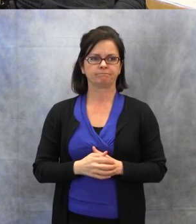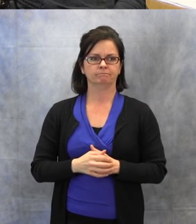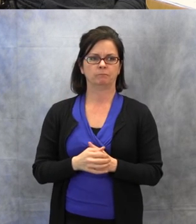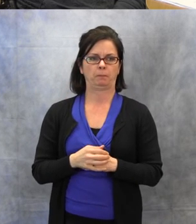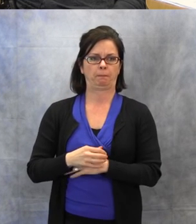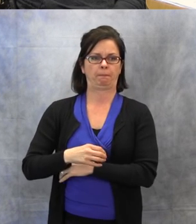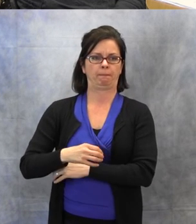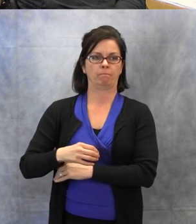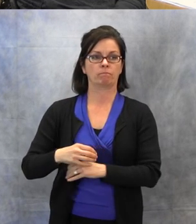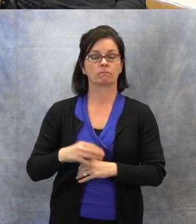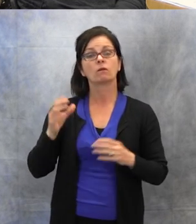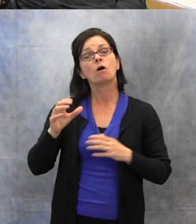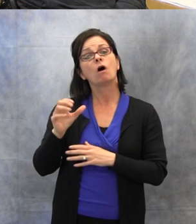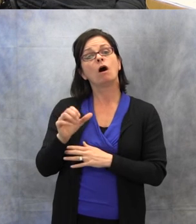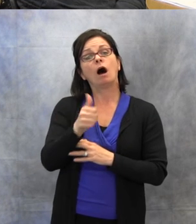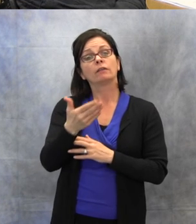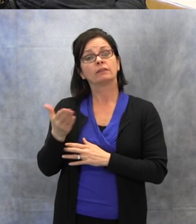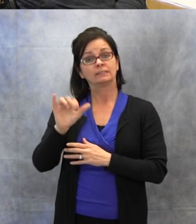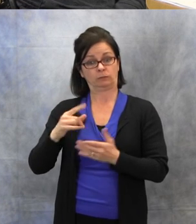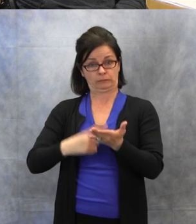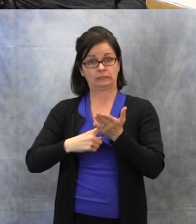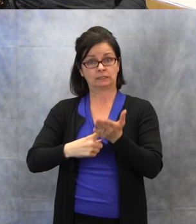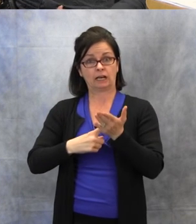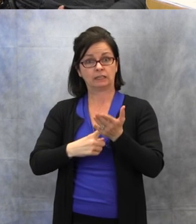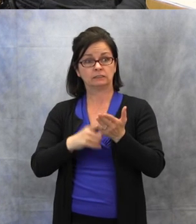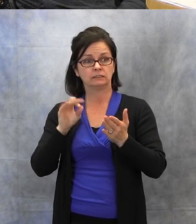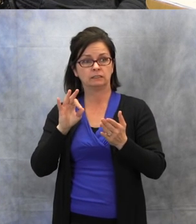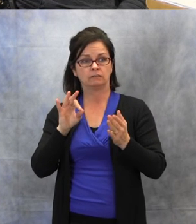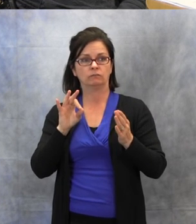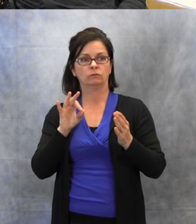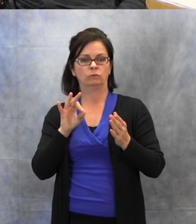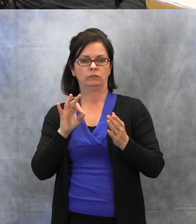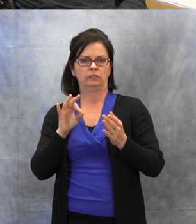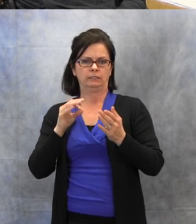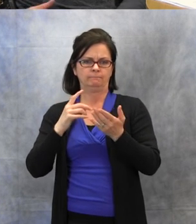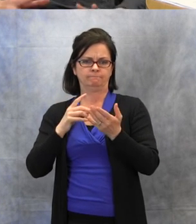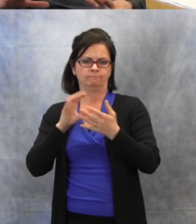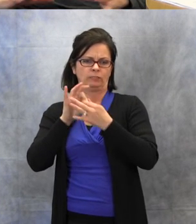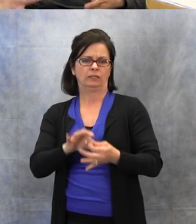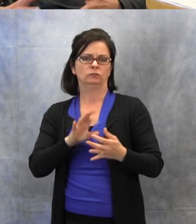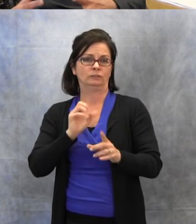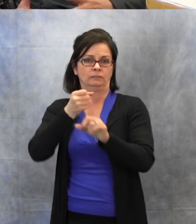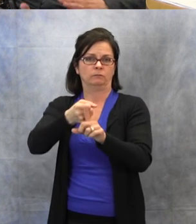Other things we talk about, when we were looking at the impact of hearing loss within the classroom